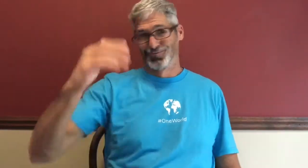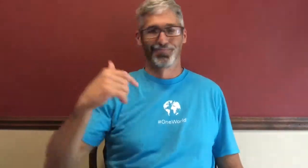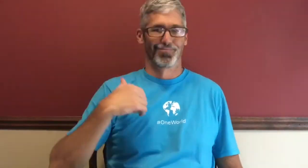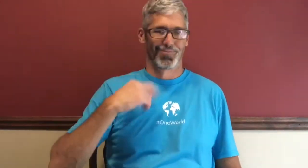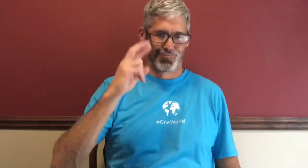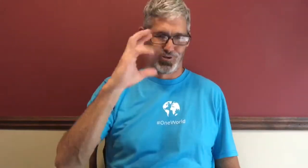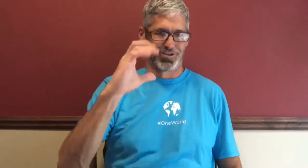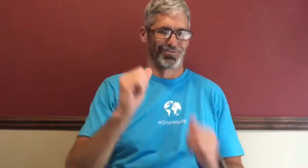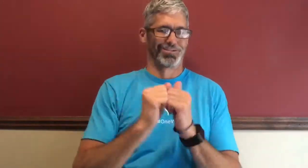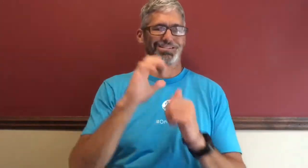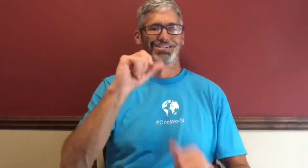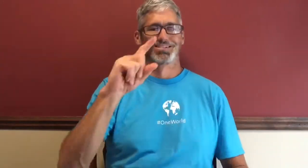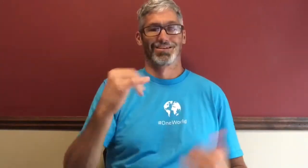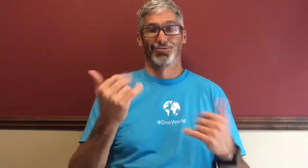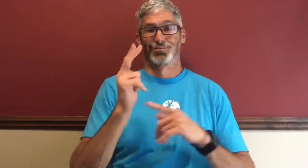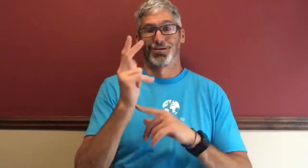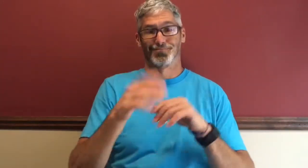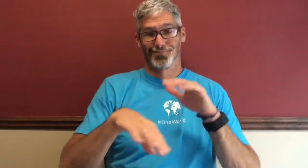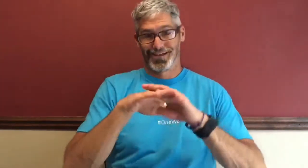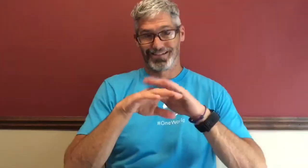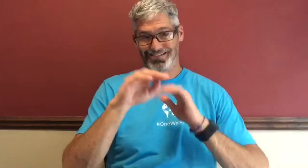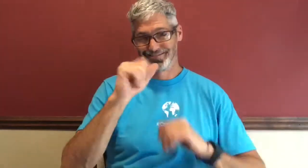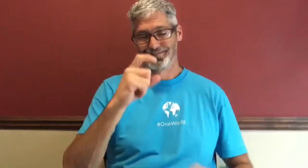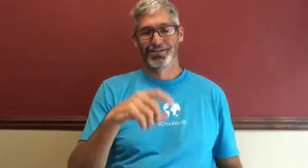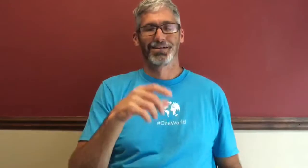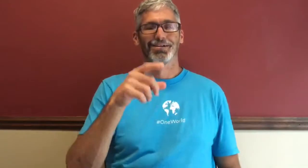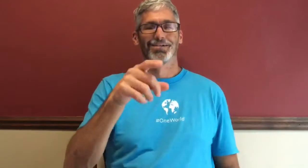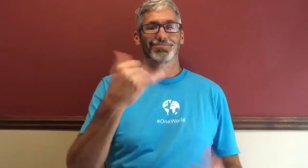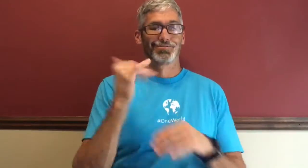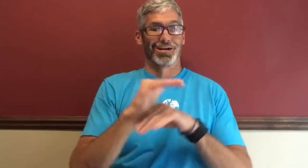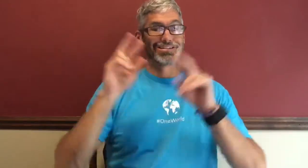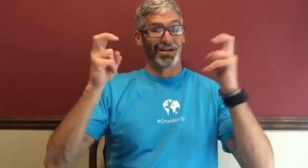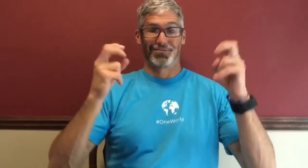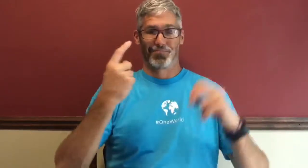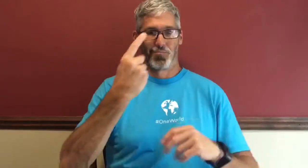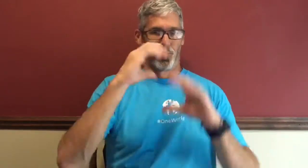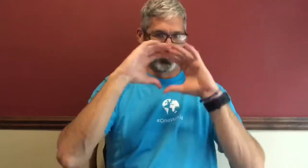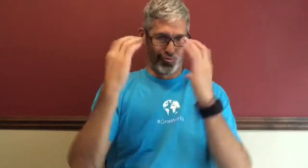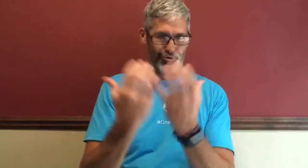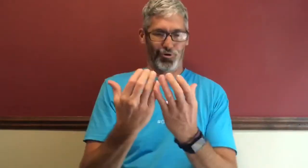hello I'm Ryan Commerson with CSD and this is 3MinMax tonight's topic